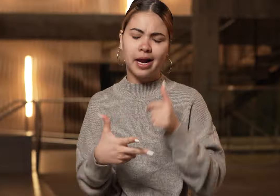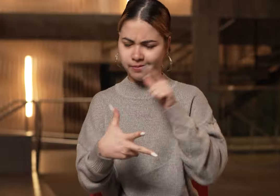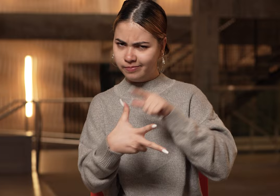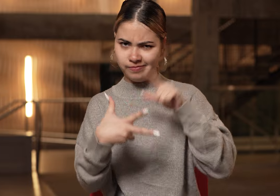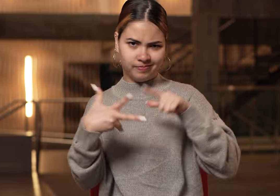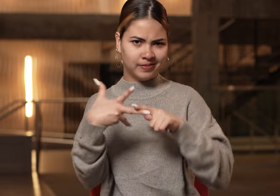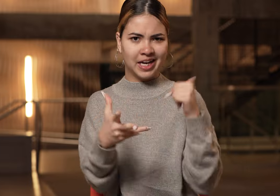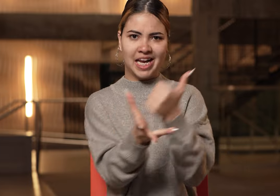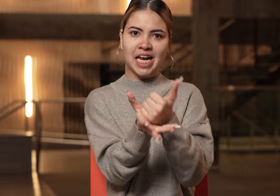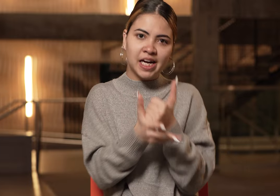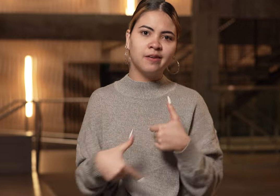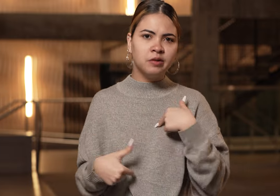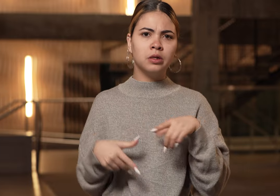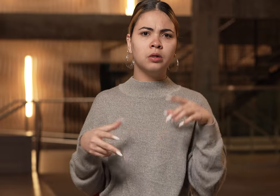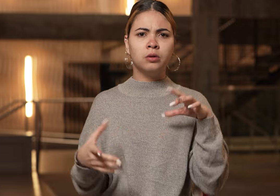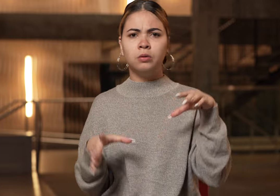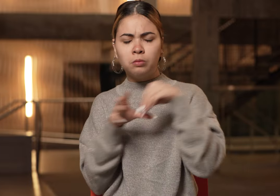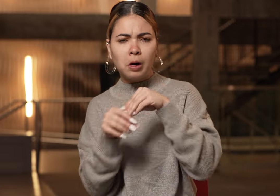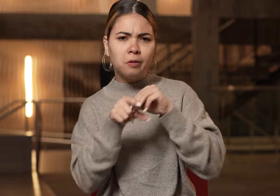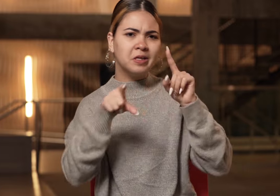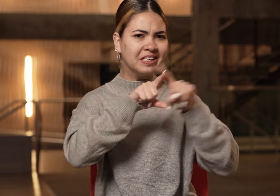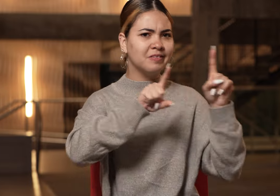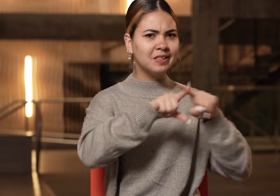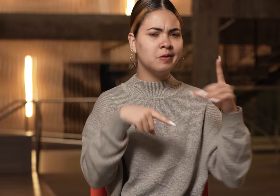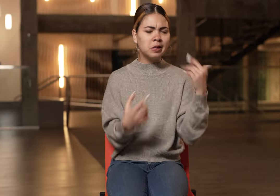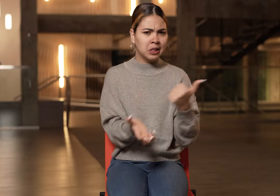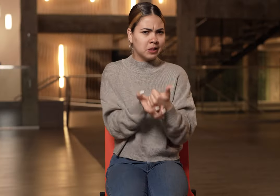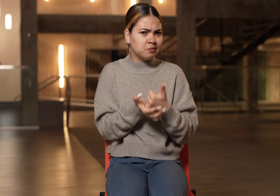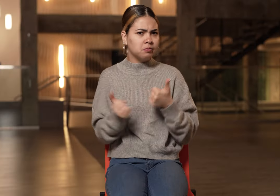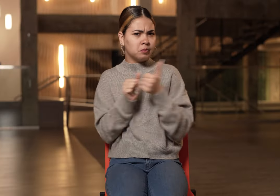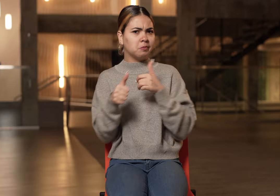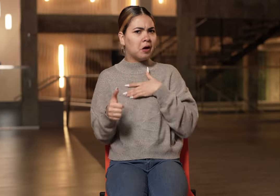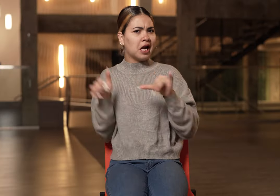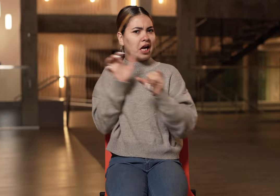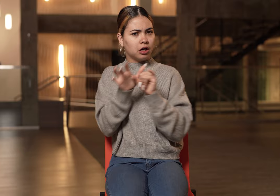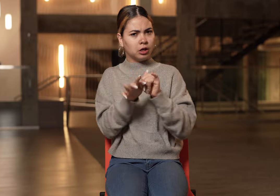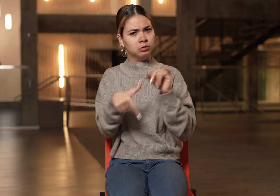These three organizations being diverse helped me with my identity.